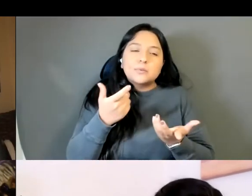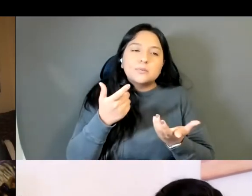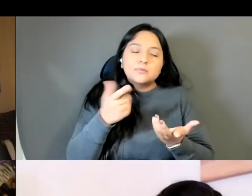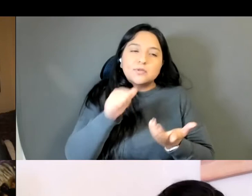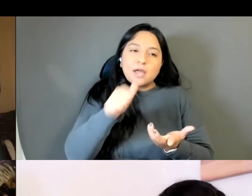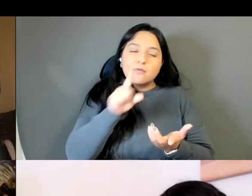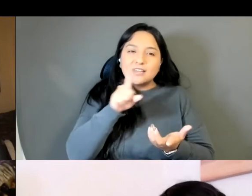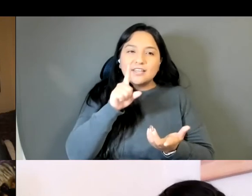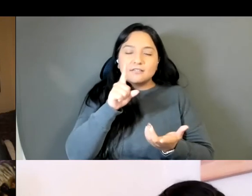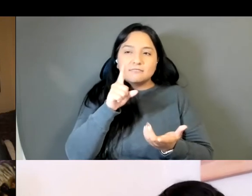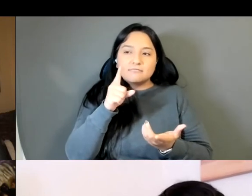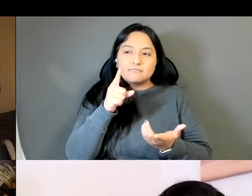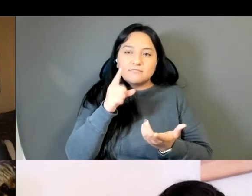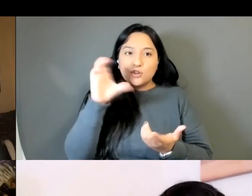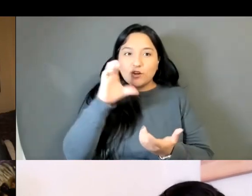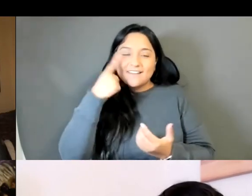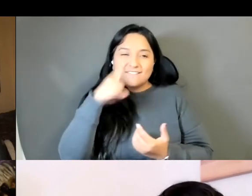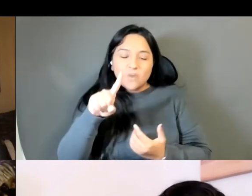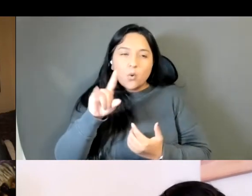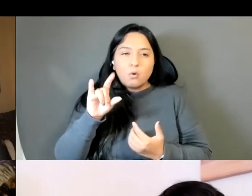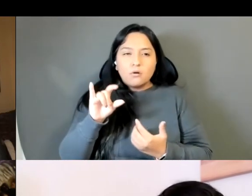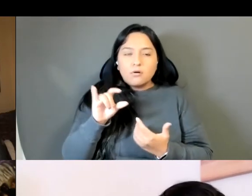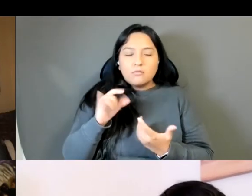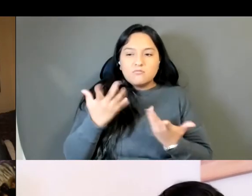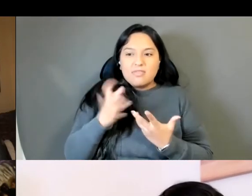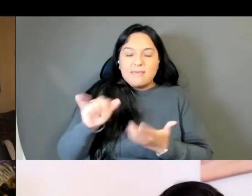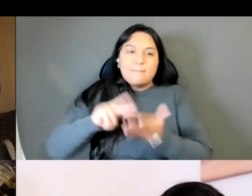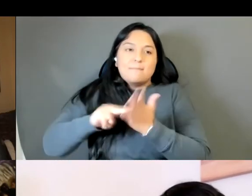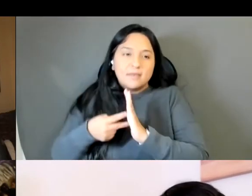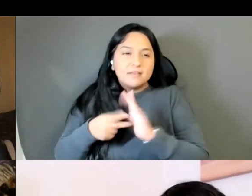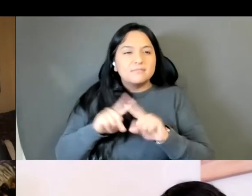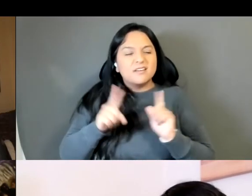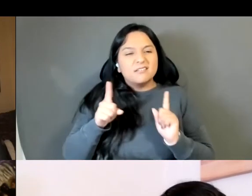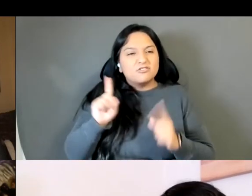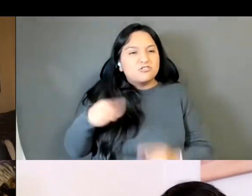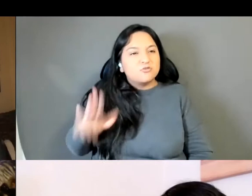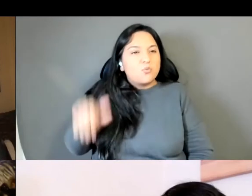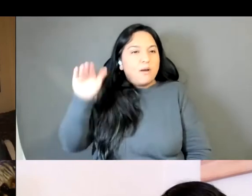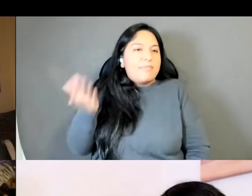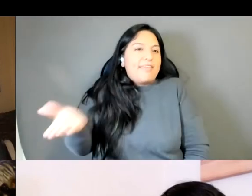just what you grew up in you know you're just kind of, I always thought oh, City of Angels